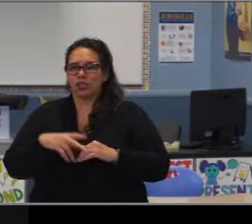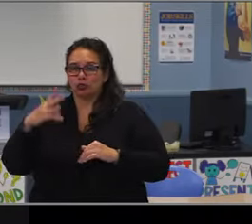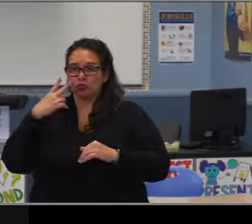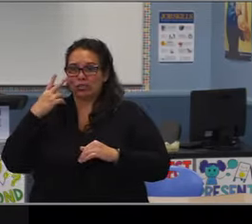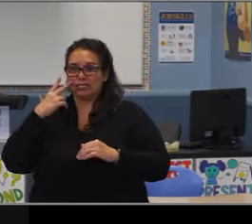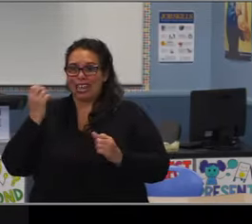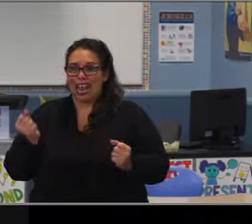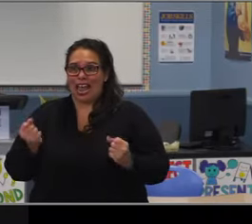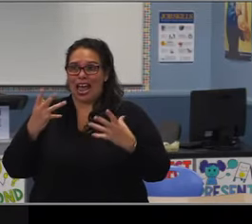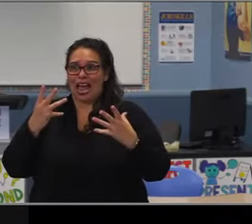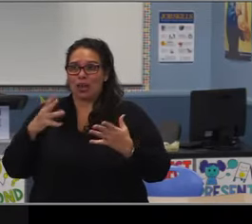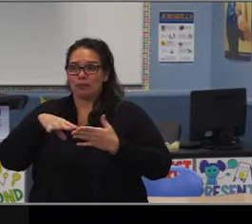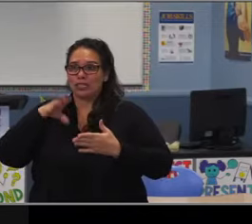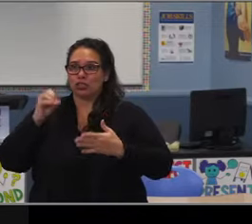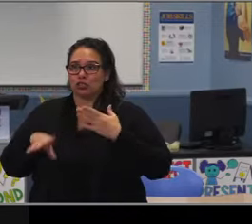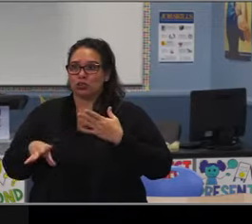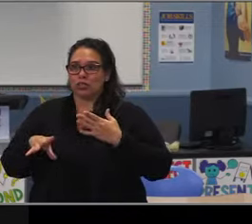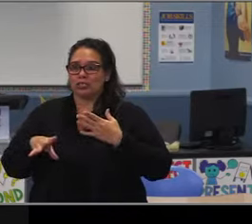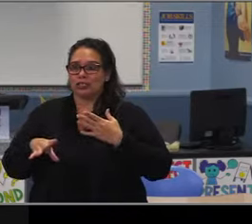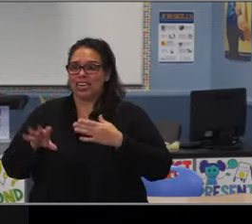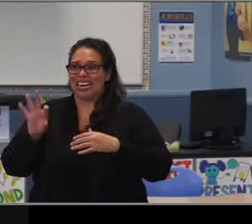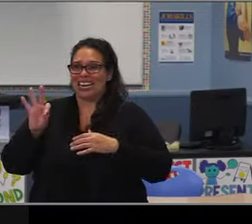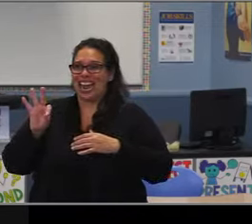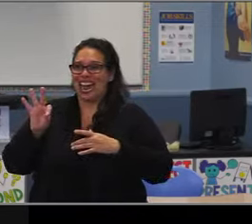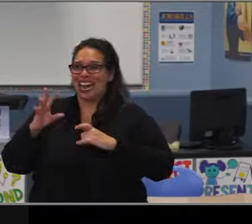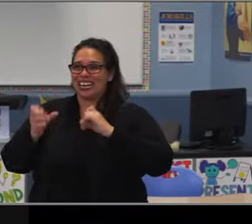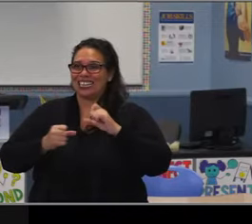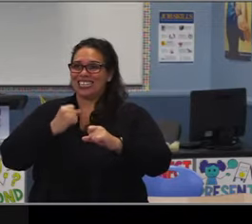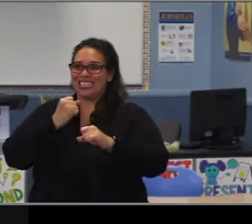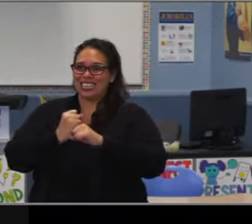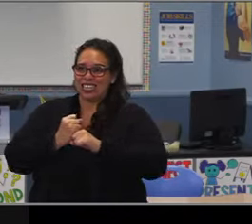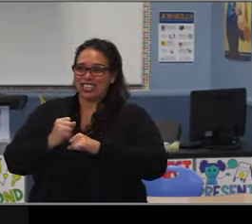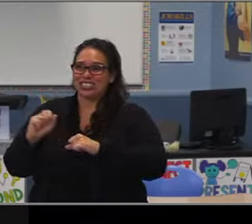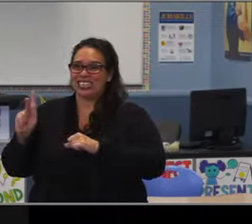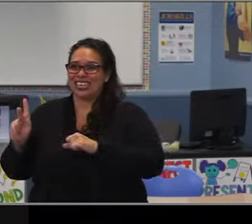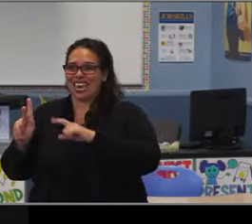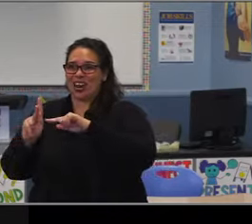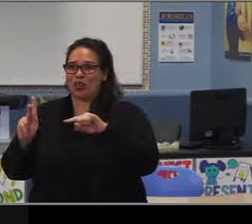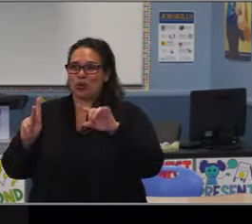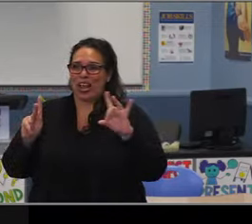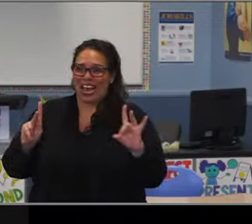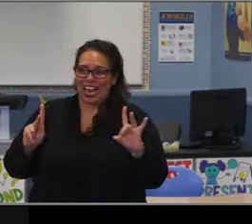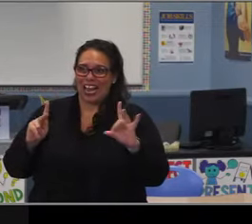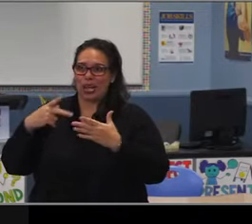you're able to offer a pure music section of beginning, intermediate and advanced band